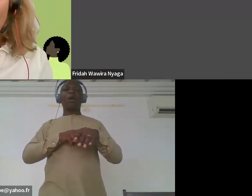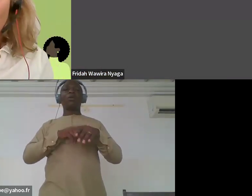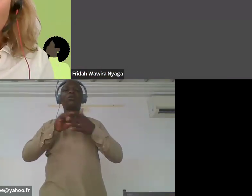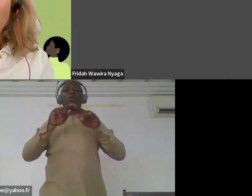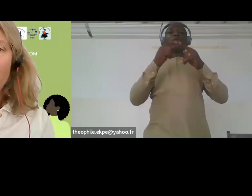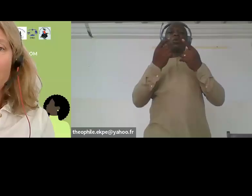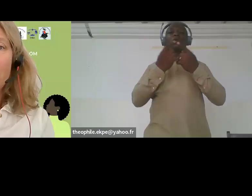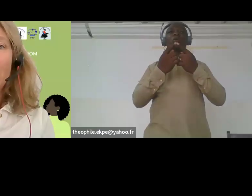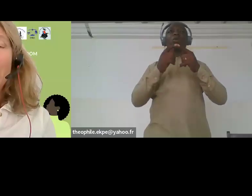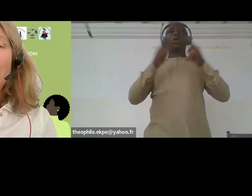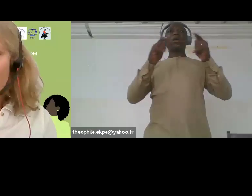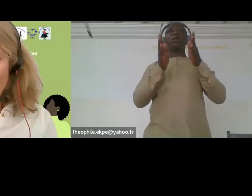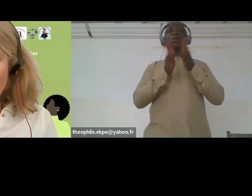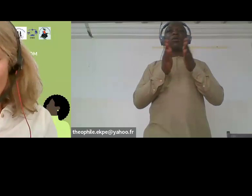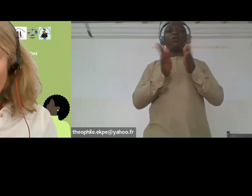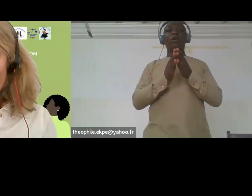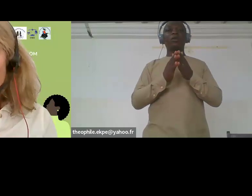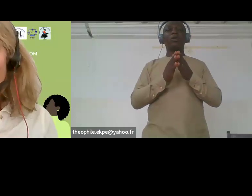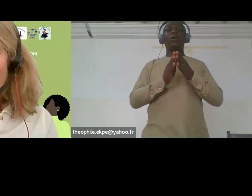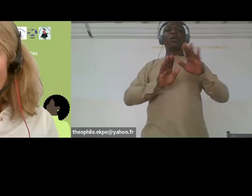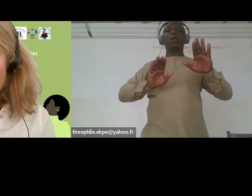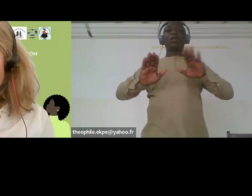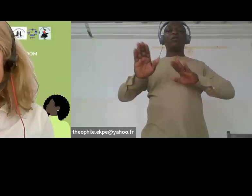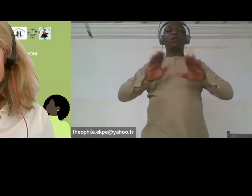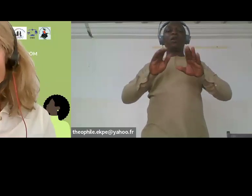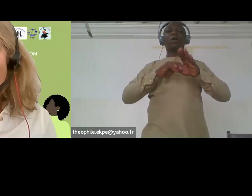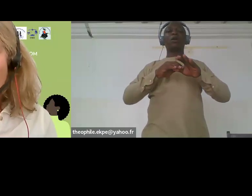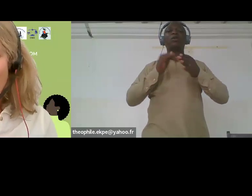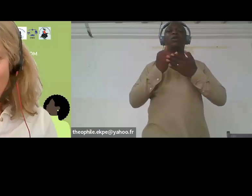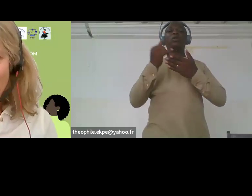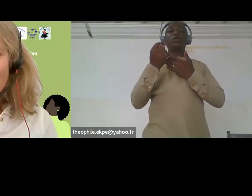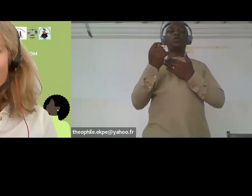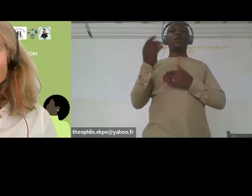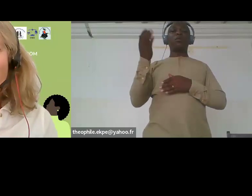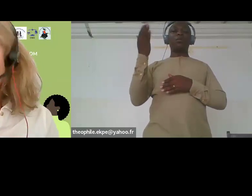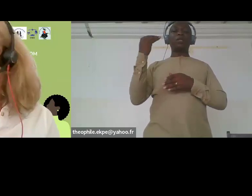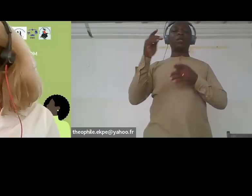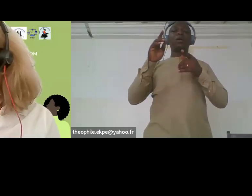this huge conference that happened in Kigali in late July